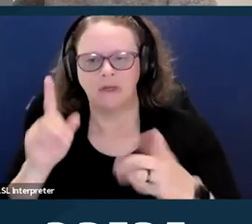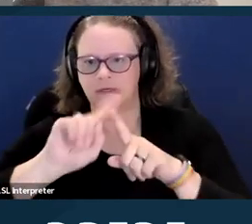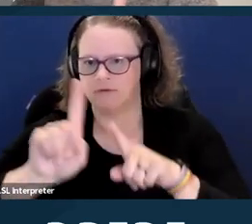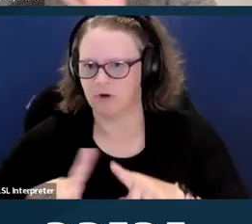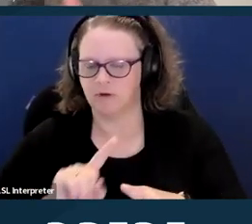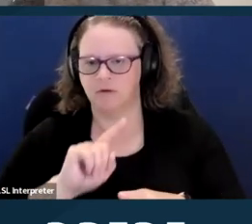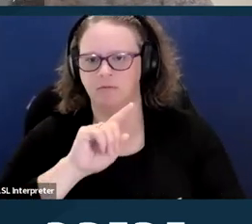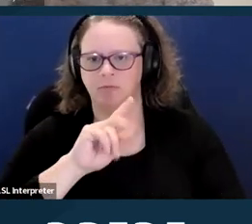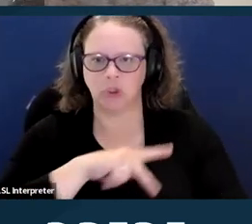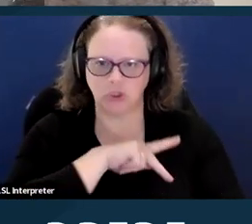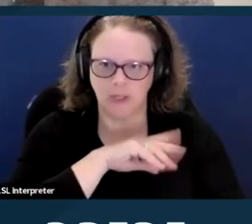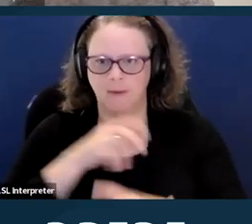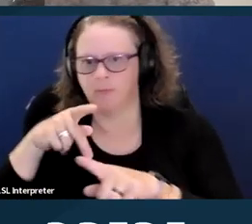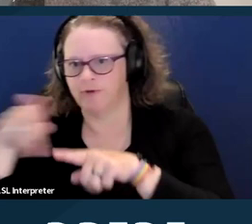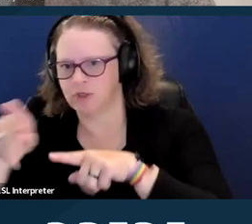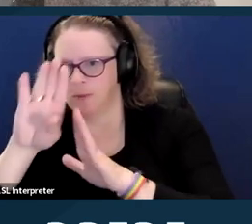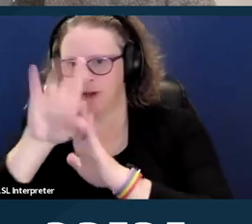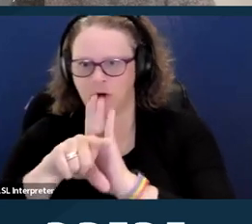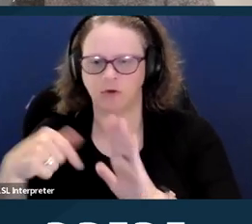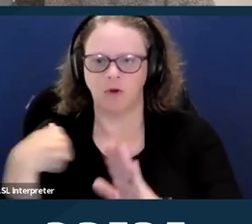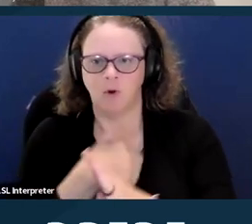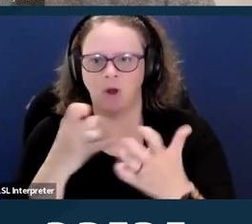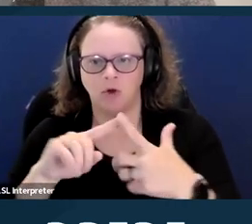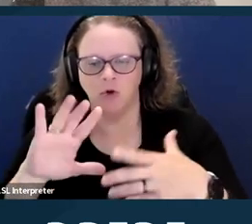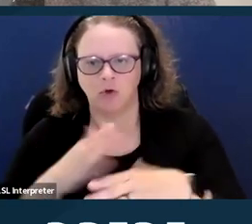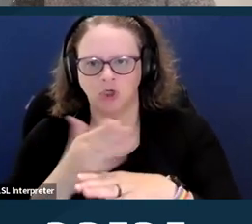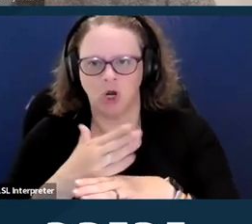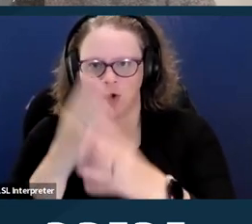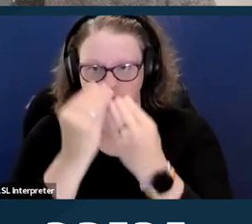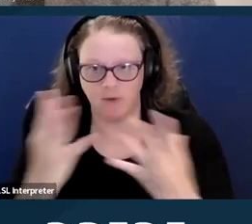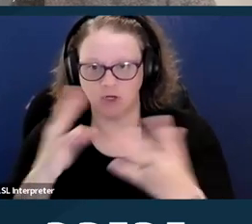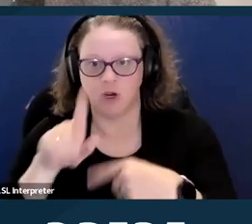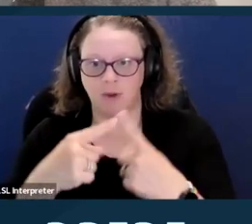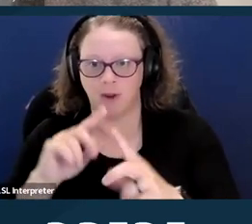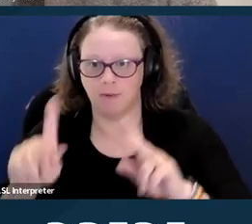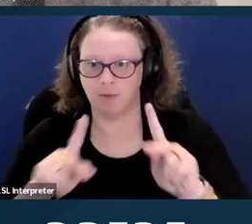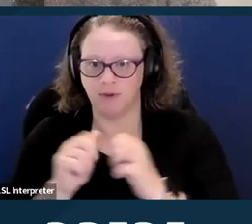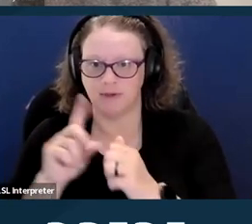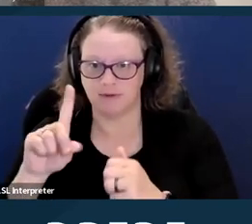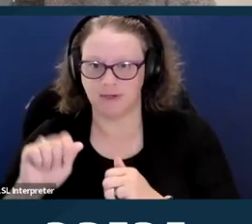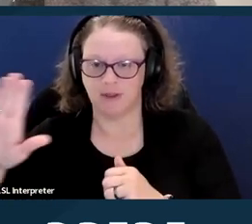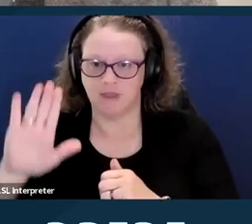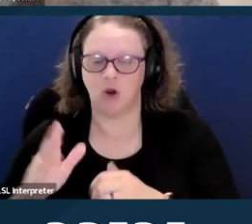So we're just hoping to share information about the rights of people with disabilities who are seeking reproductive and sexual health care.